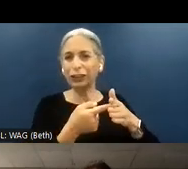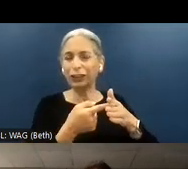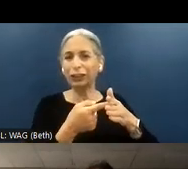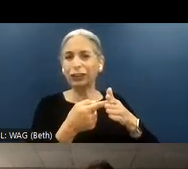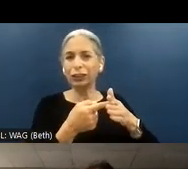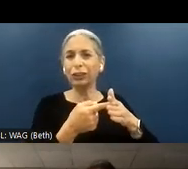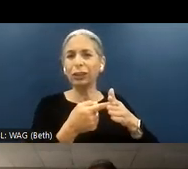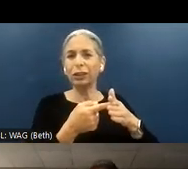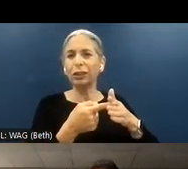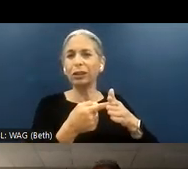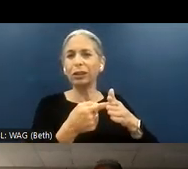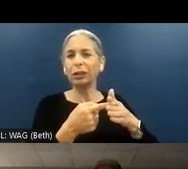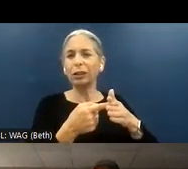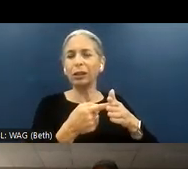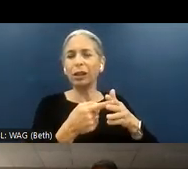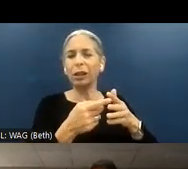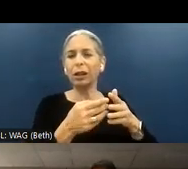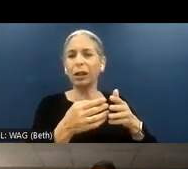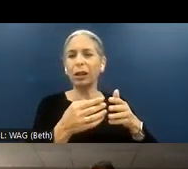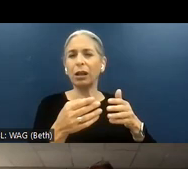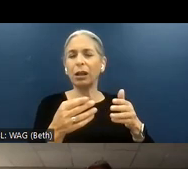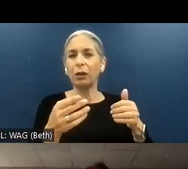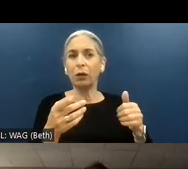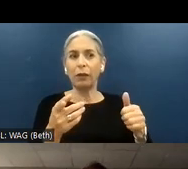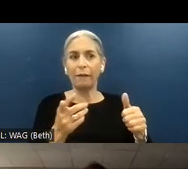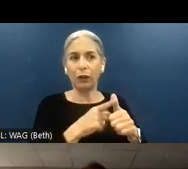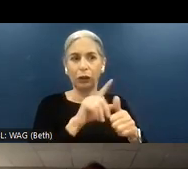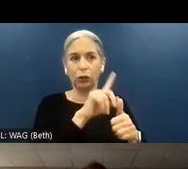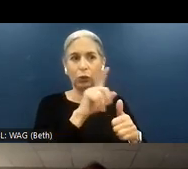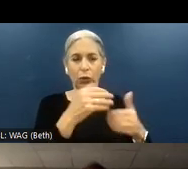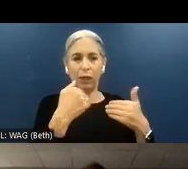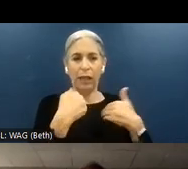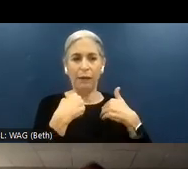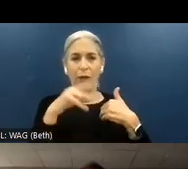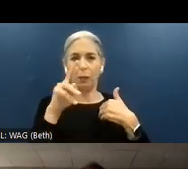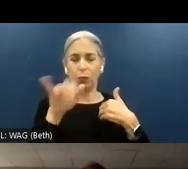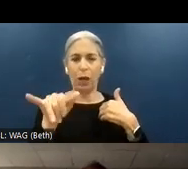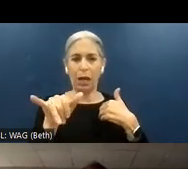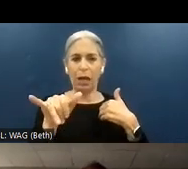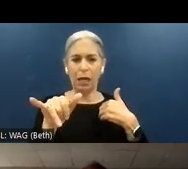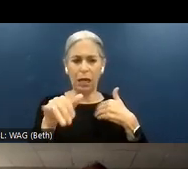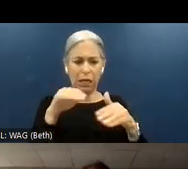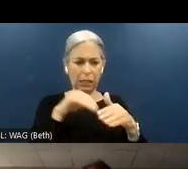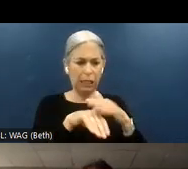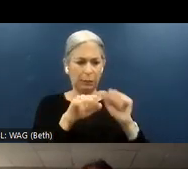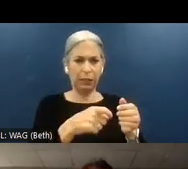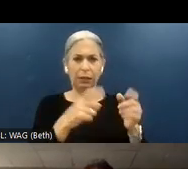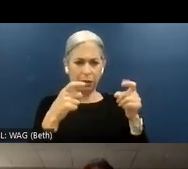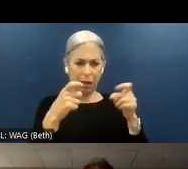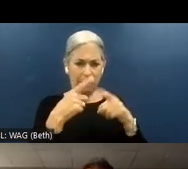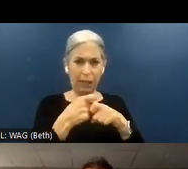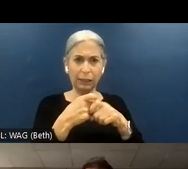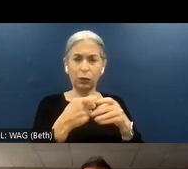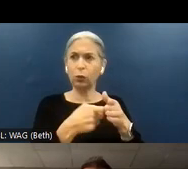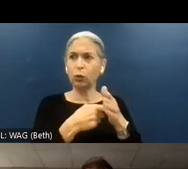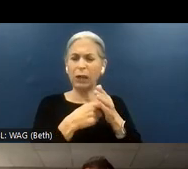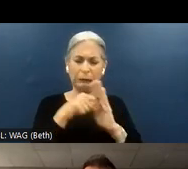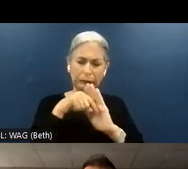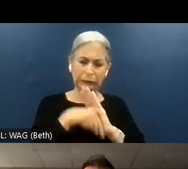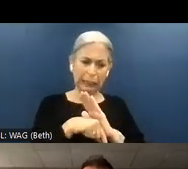first questions we got from Ray. Accessibility is complex and requires a deep, let's say,